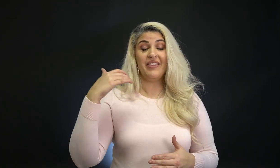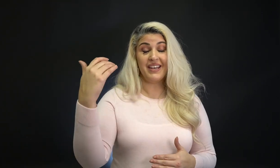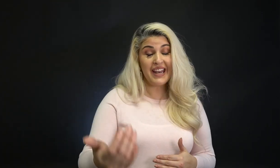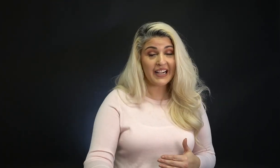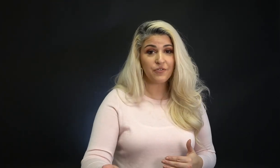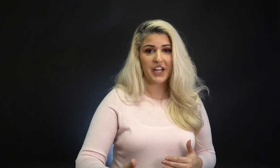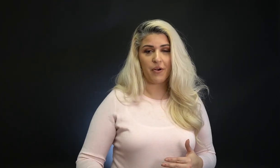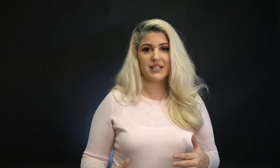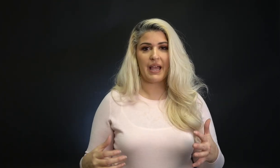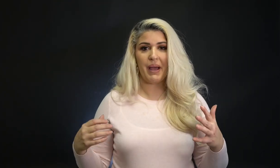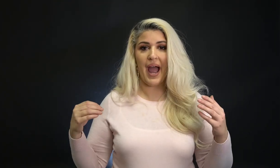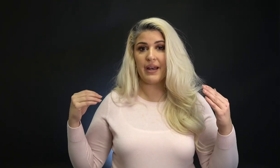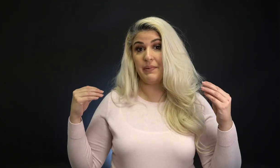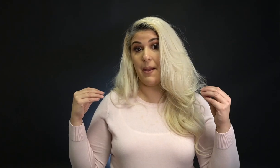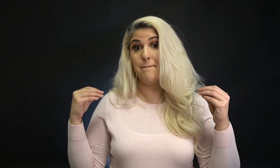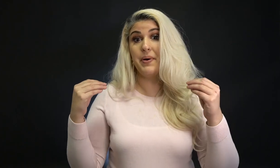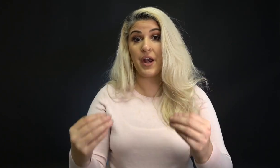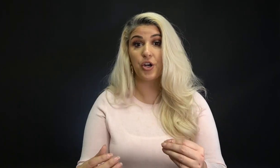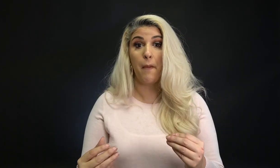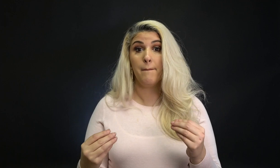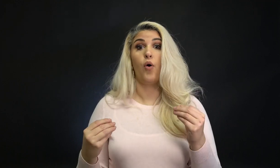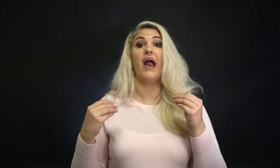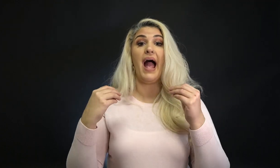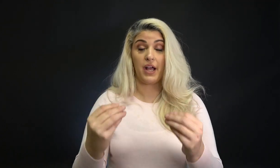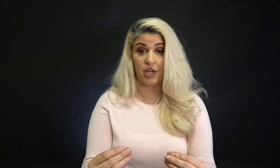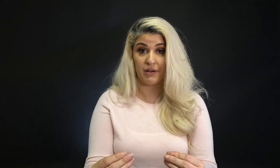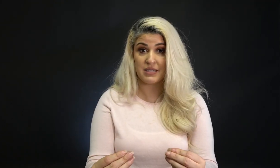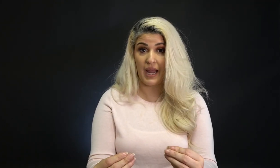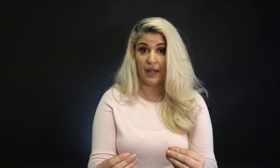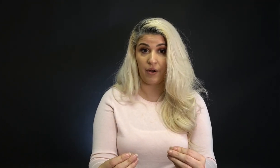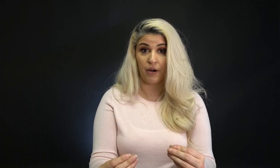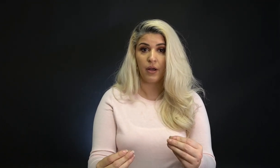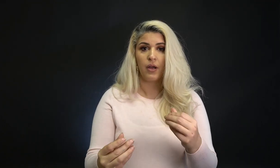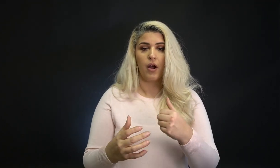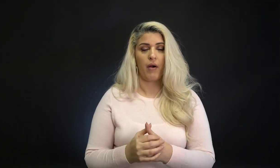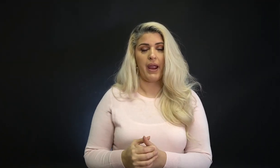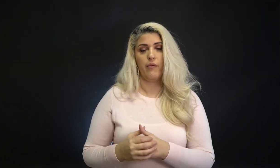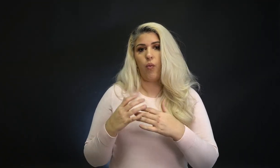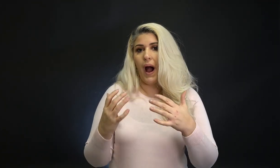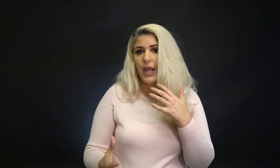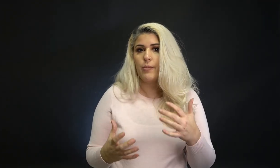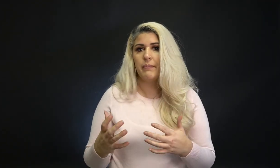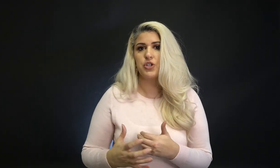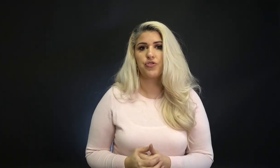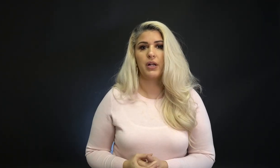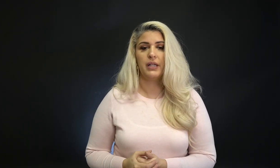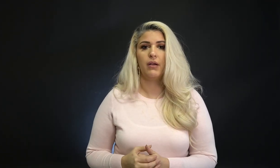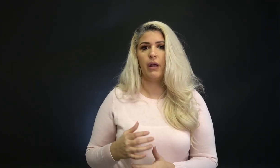Then the next video, it's about how to be a better, more accurate signer, all right, and why you may be struggling